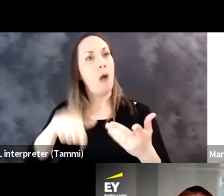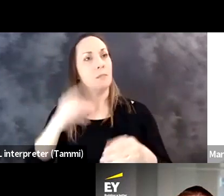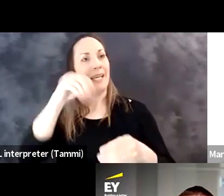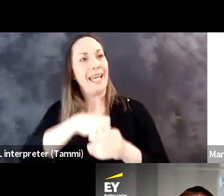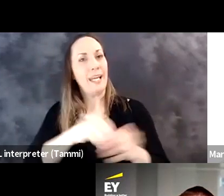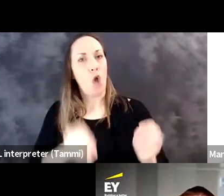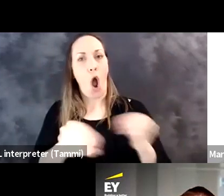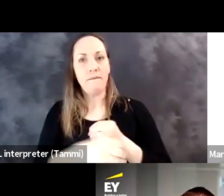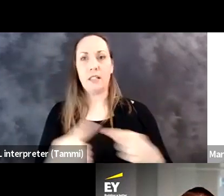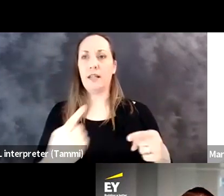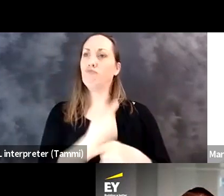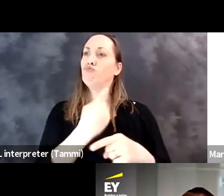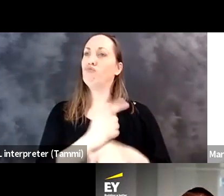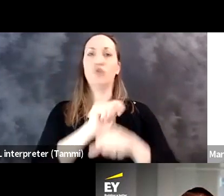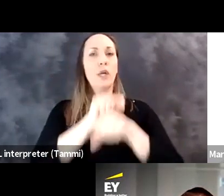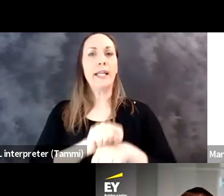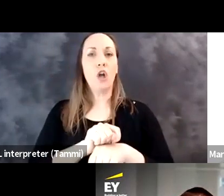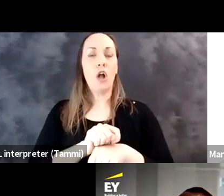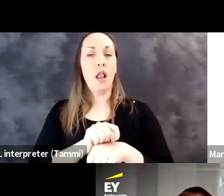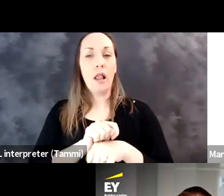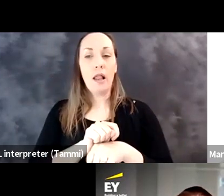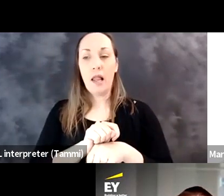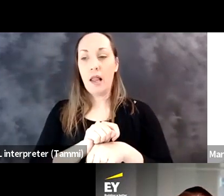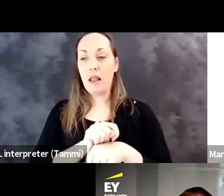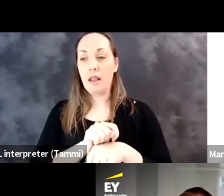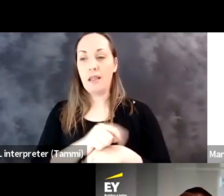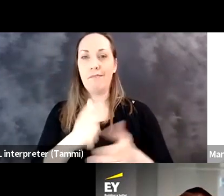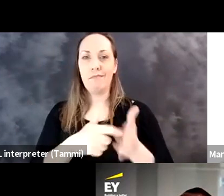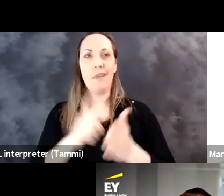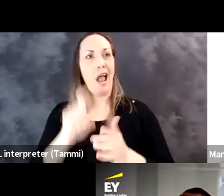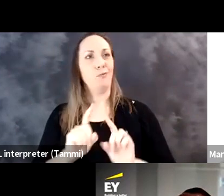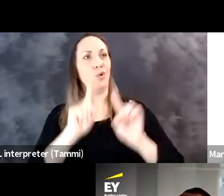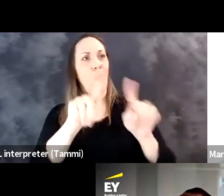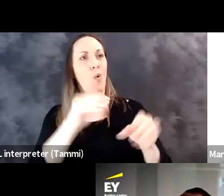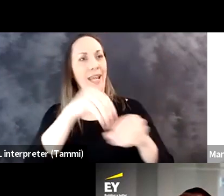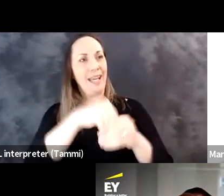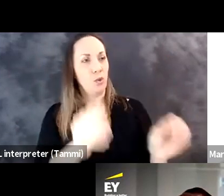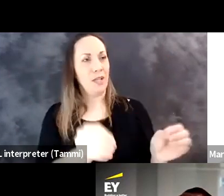You know,, positions that we thought were most likely in office, in that